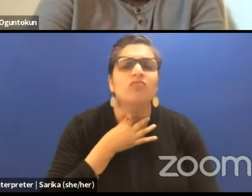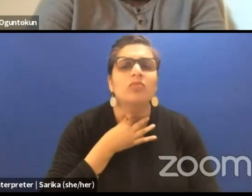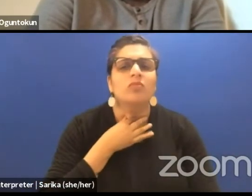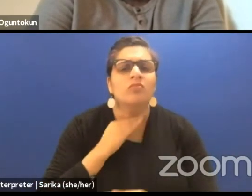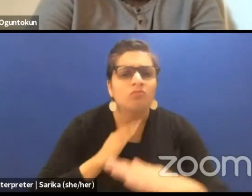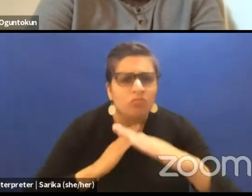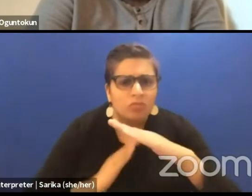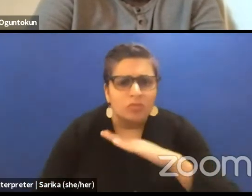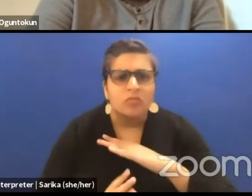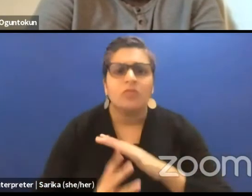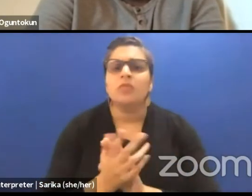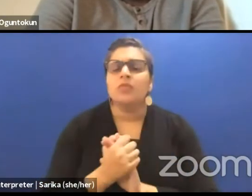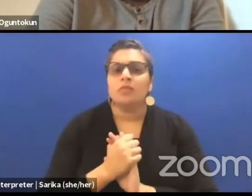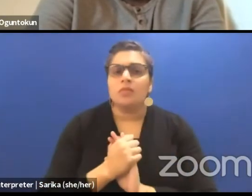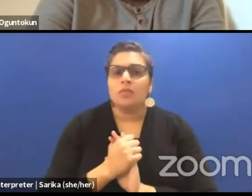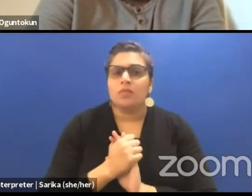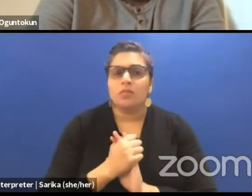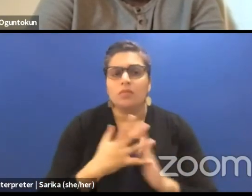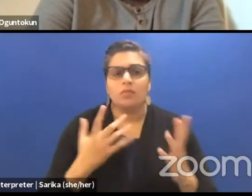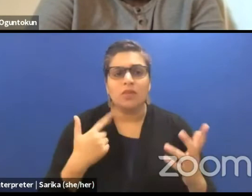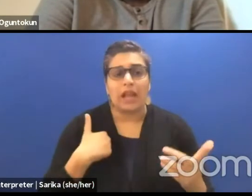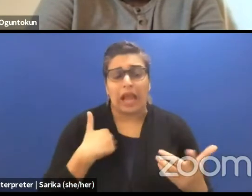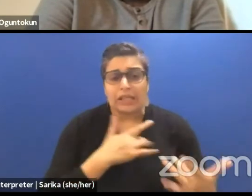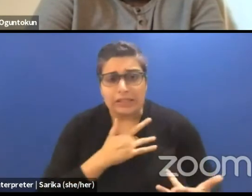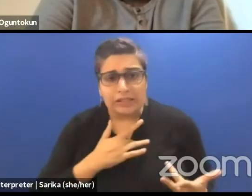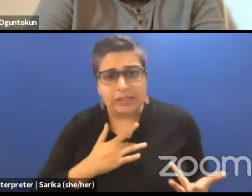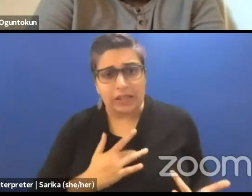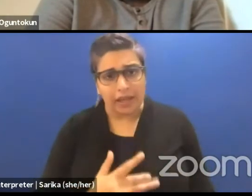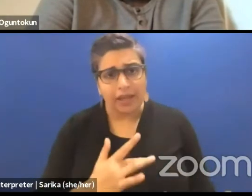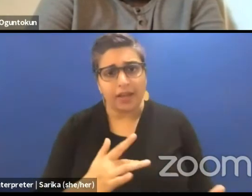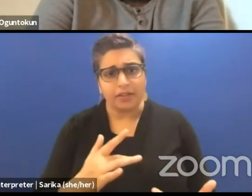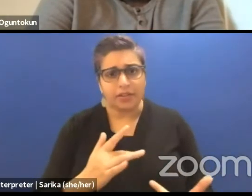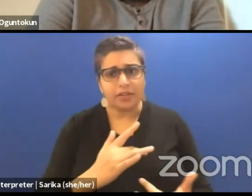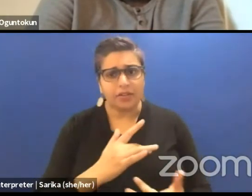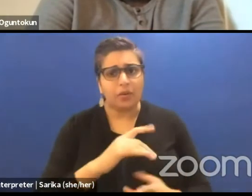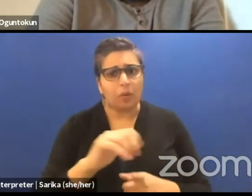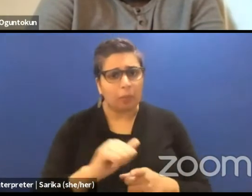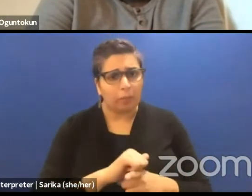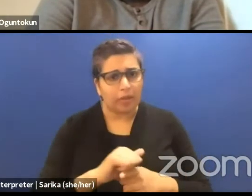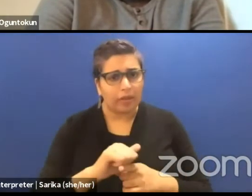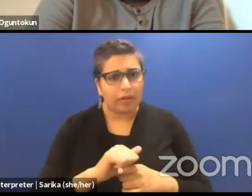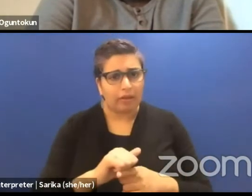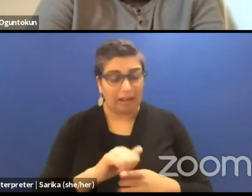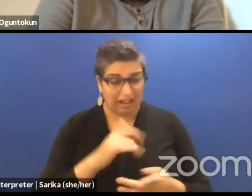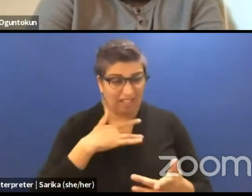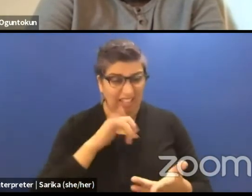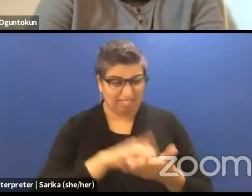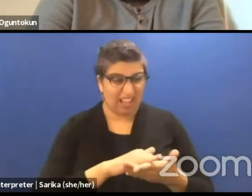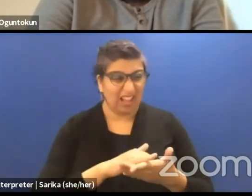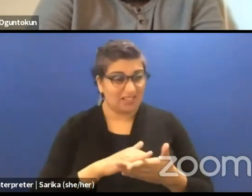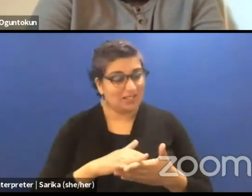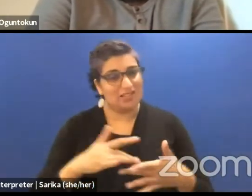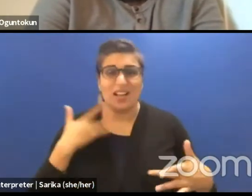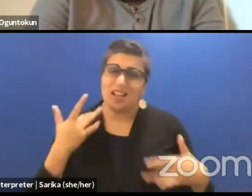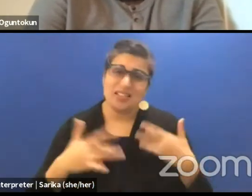which I am practicing and I really think it is an exciting and a generative place to be.